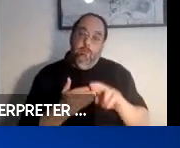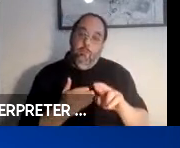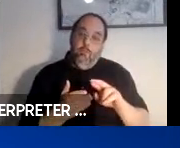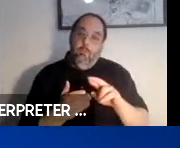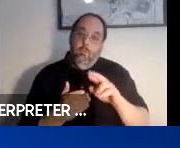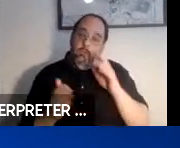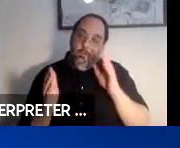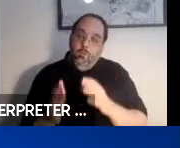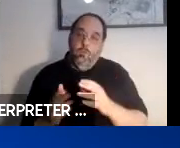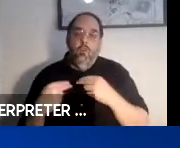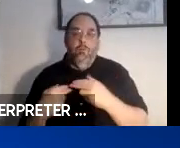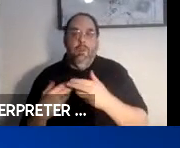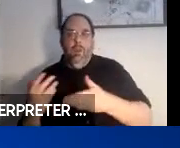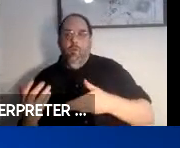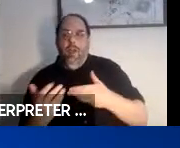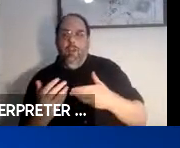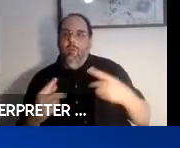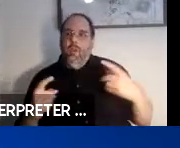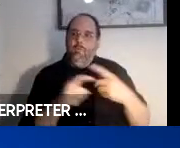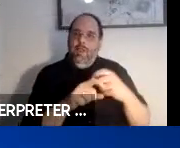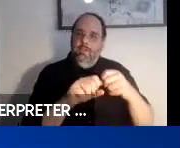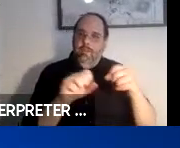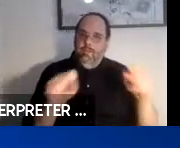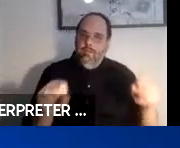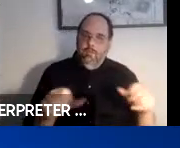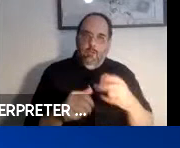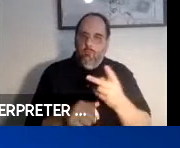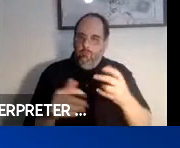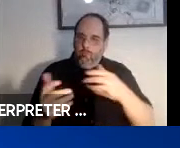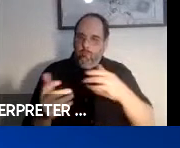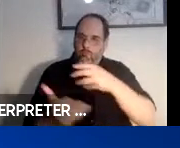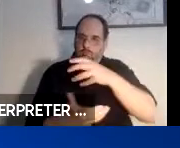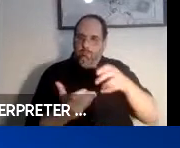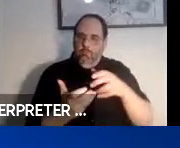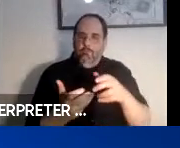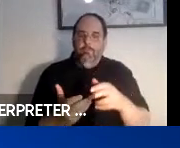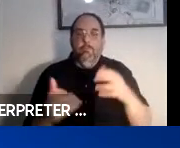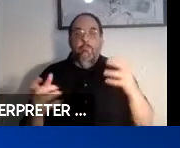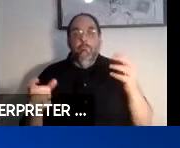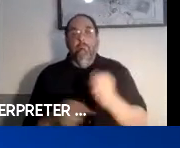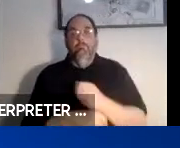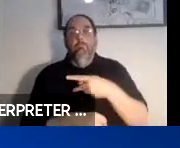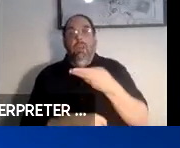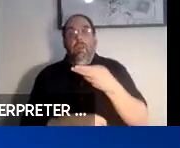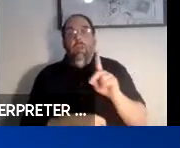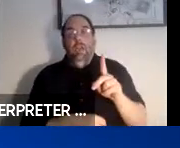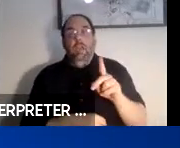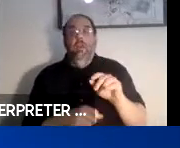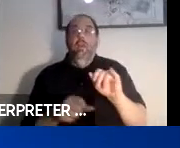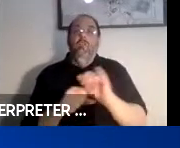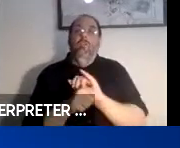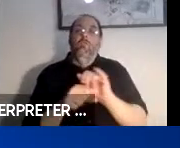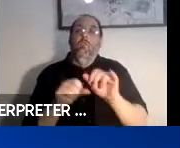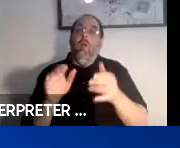interaction with complex systems. He received his Ph.D. in Industrial and Operations Engineering